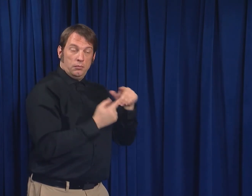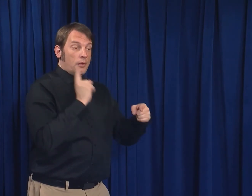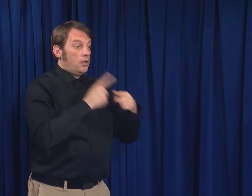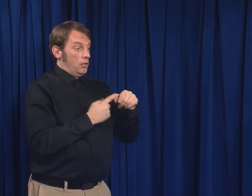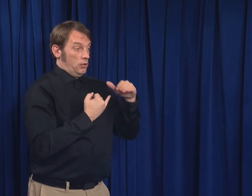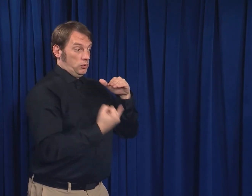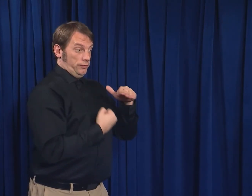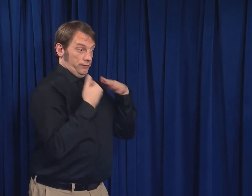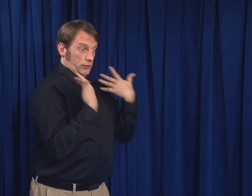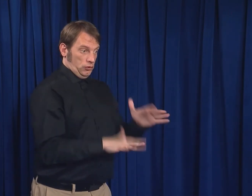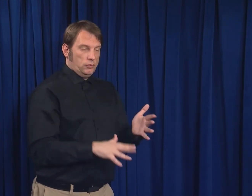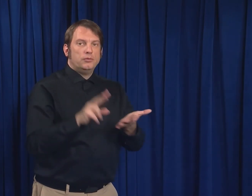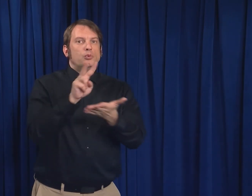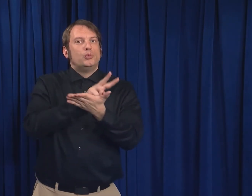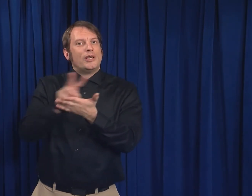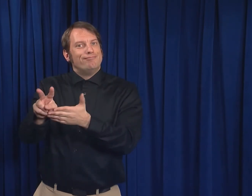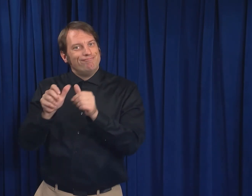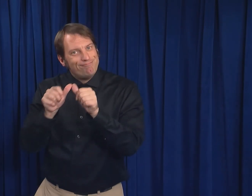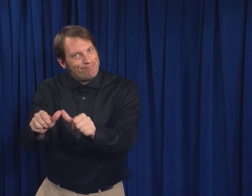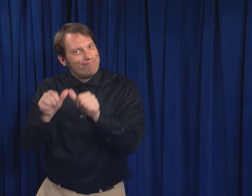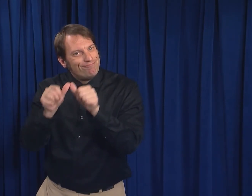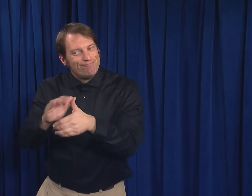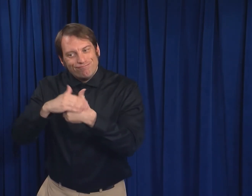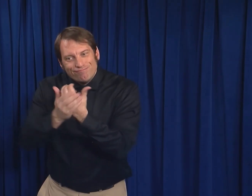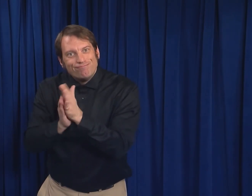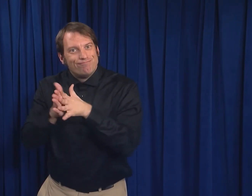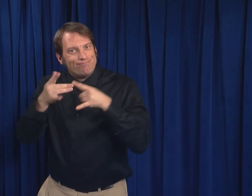and for two weeks after you complete isolation.